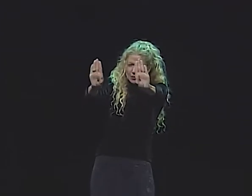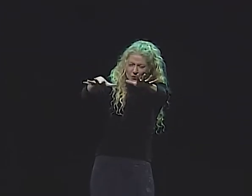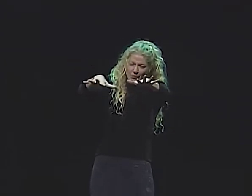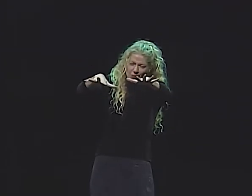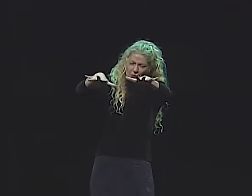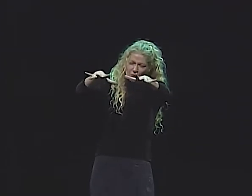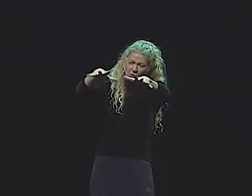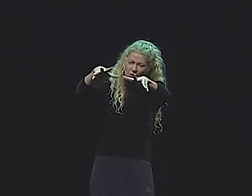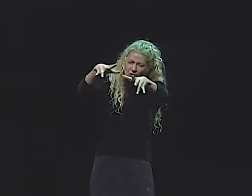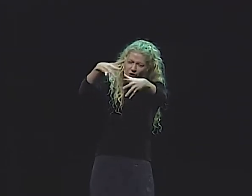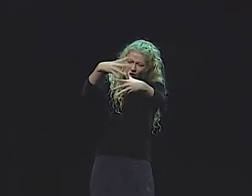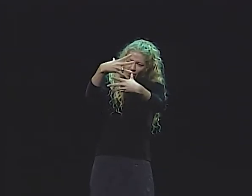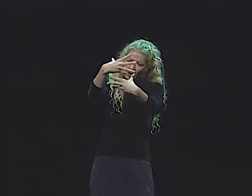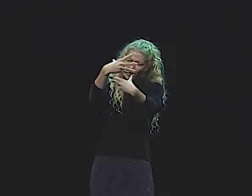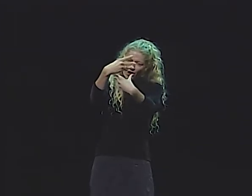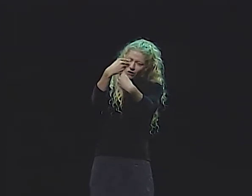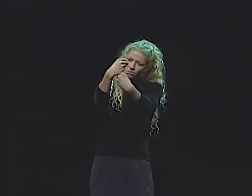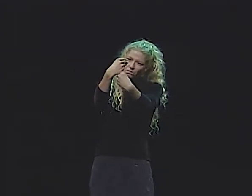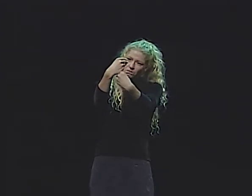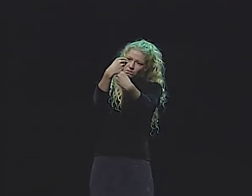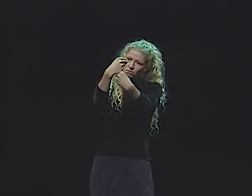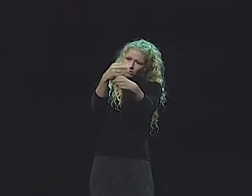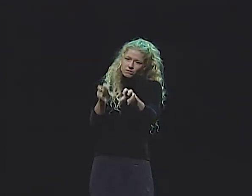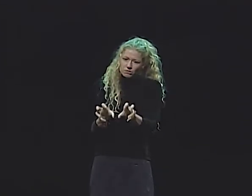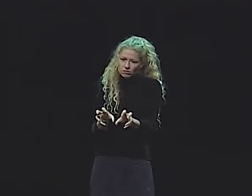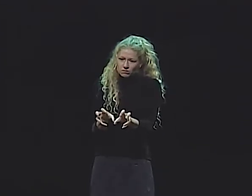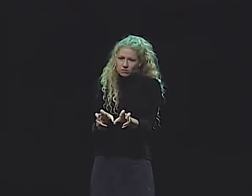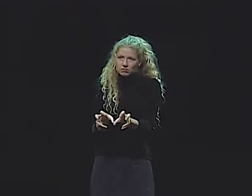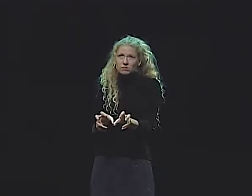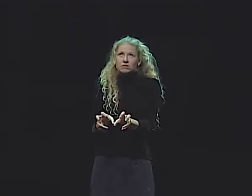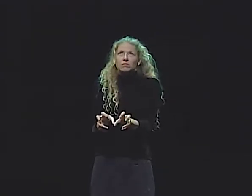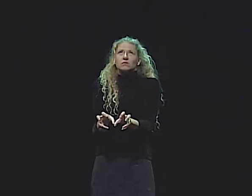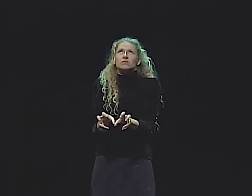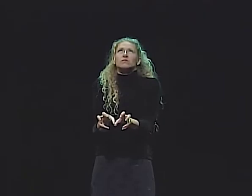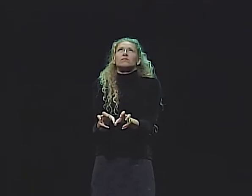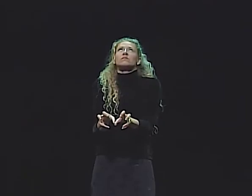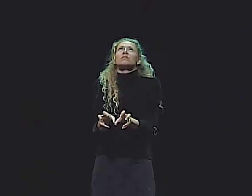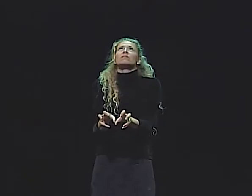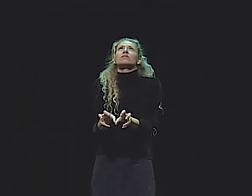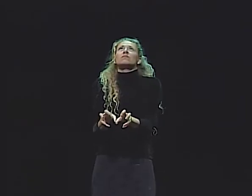SHE OPENED THE HUGE DOORS THAT HAD LET HER IN AND THEN CLOSED THEM BEHIND HER.